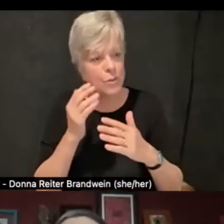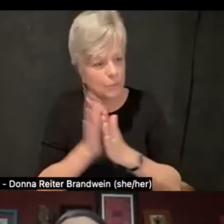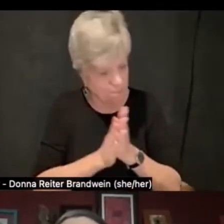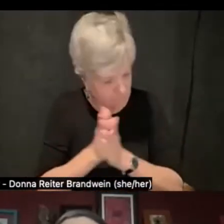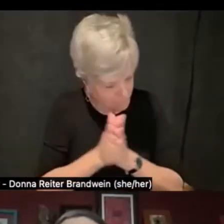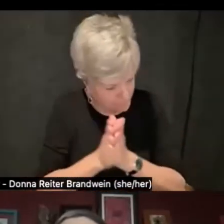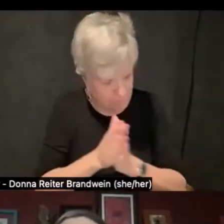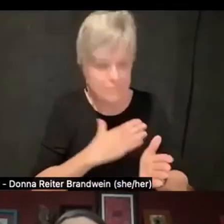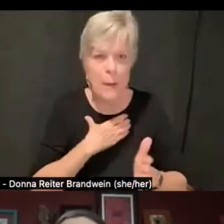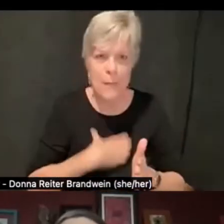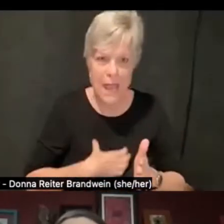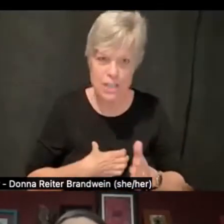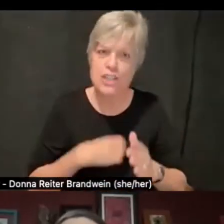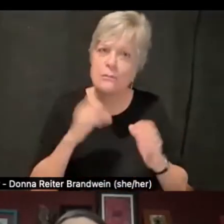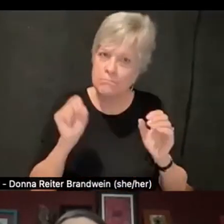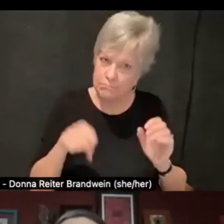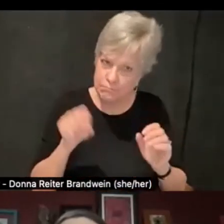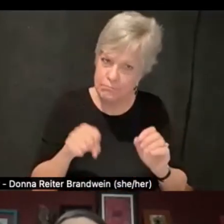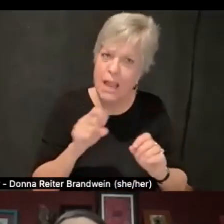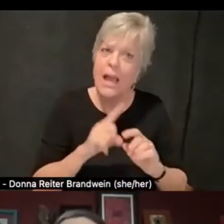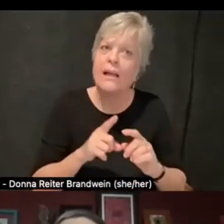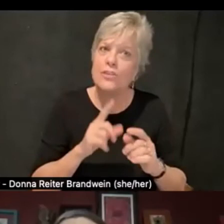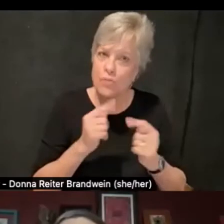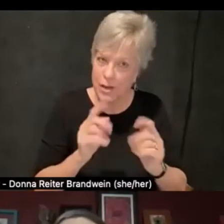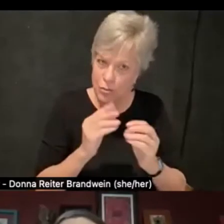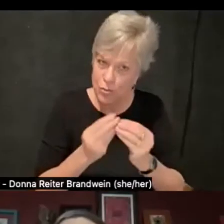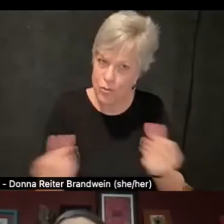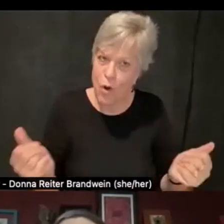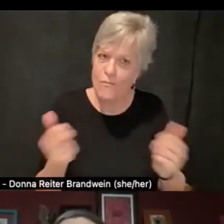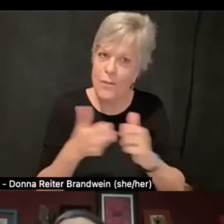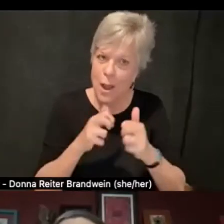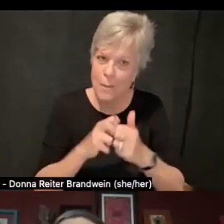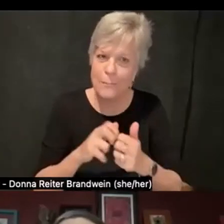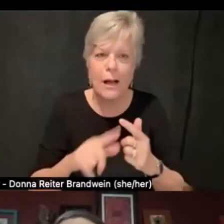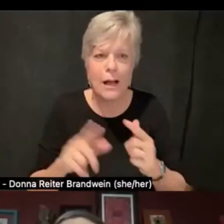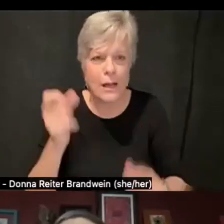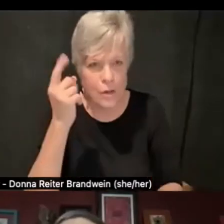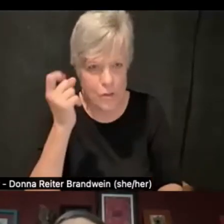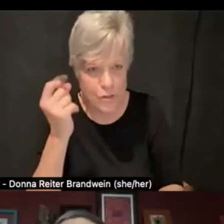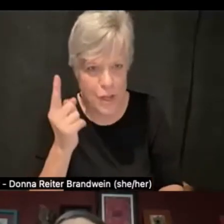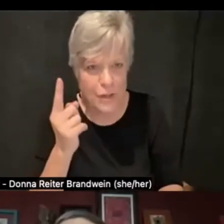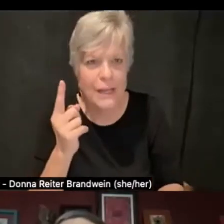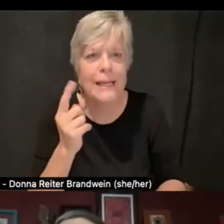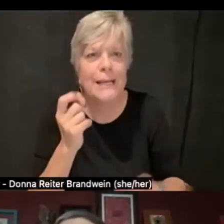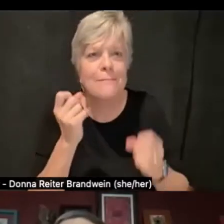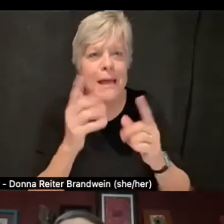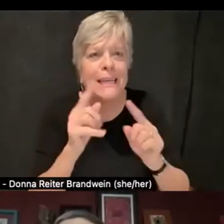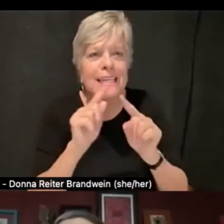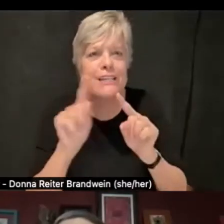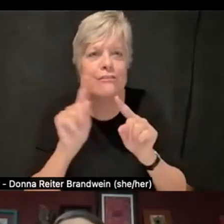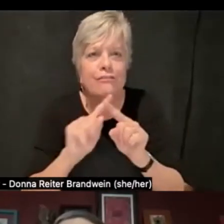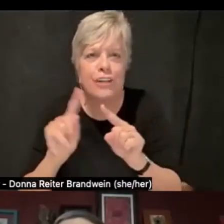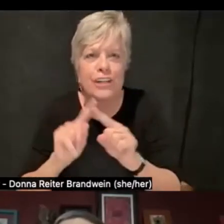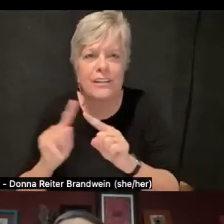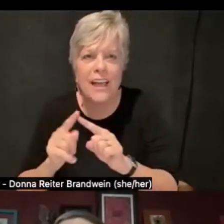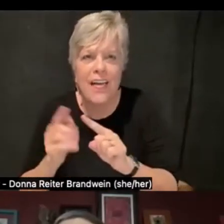but understand, right, that there are a number of factors that may play into problem solving,